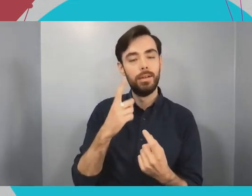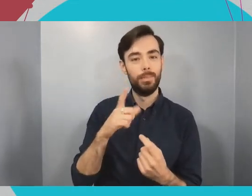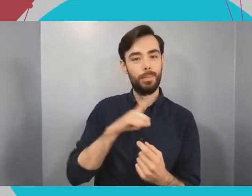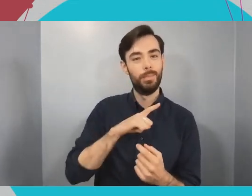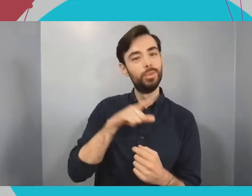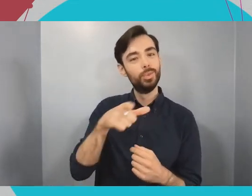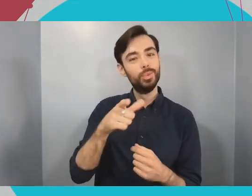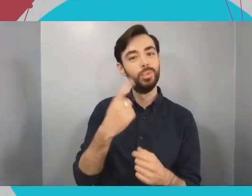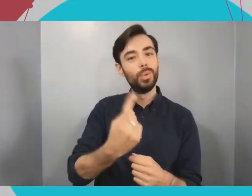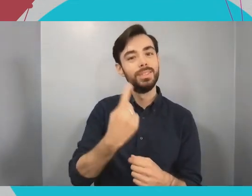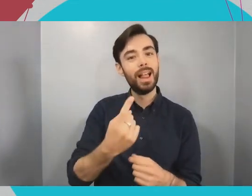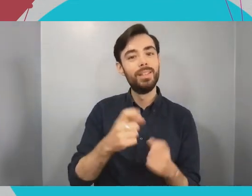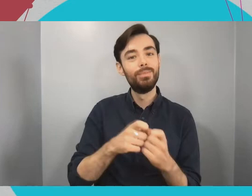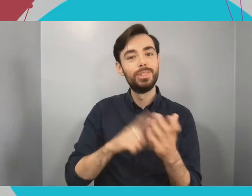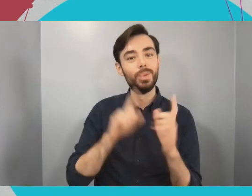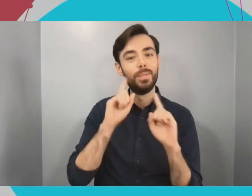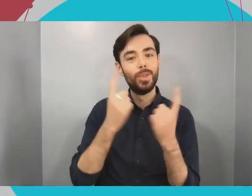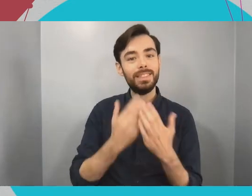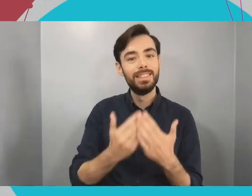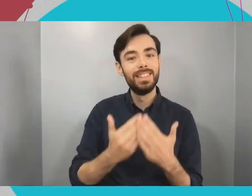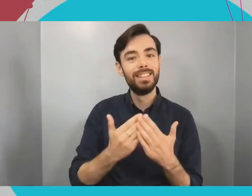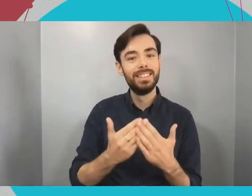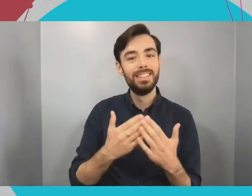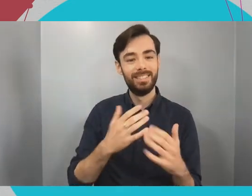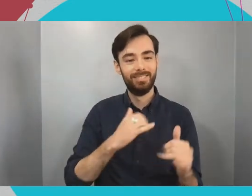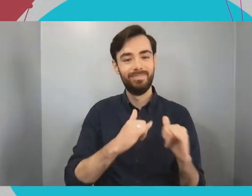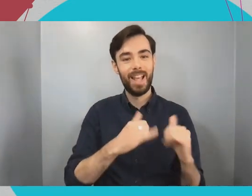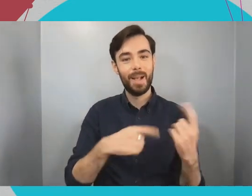Thanks a lot for having me. That's okay, thank you for taking the time